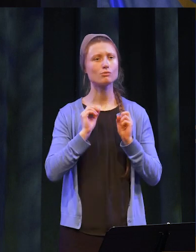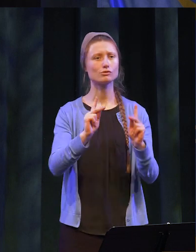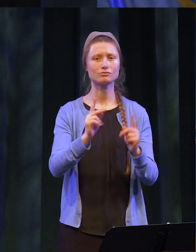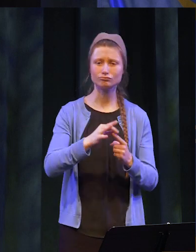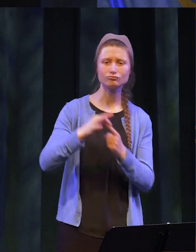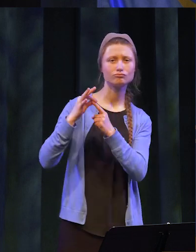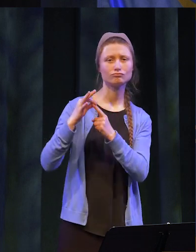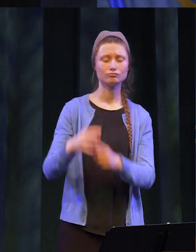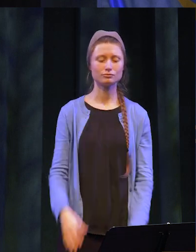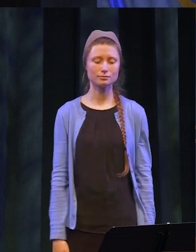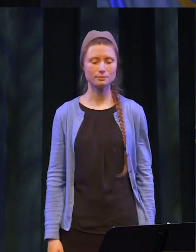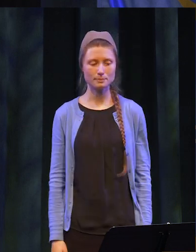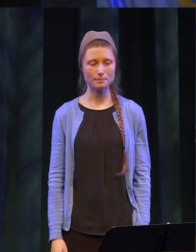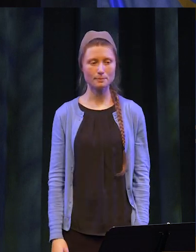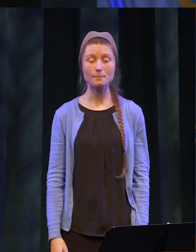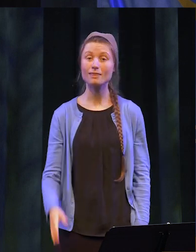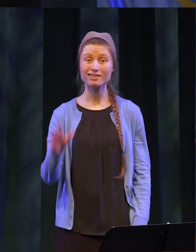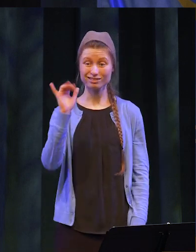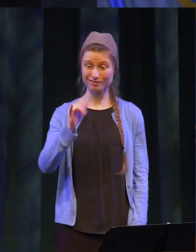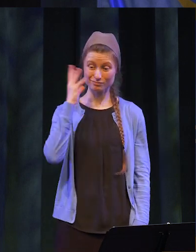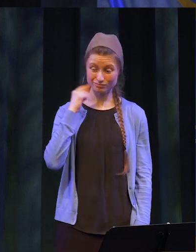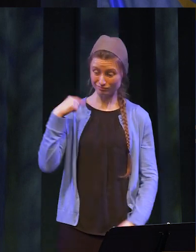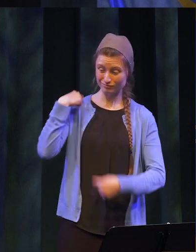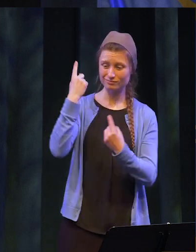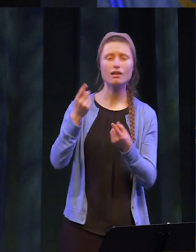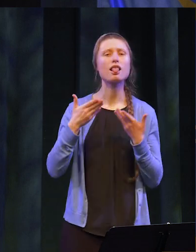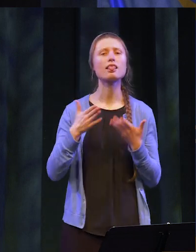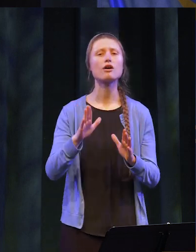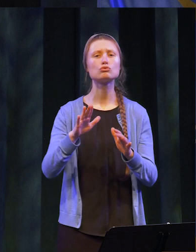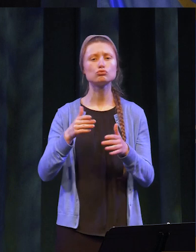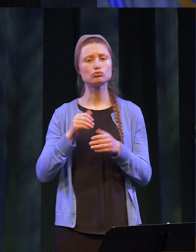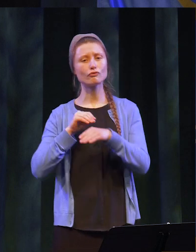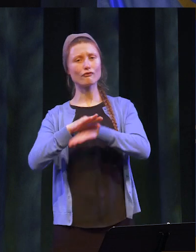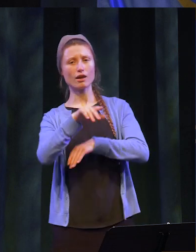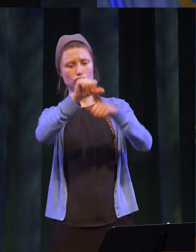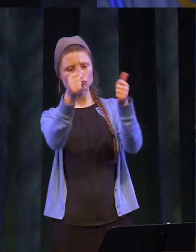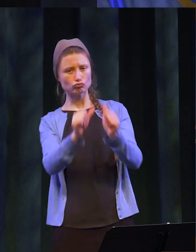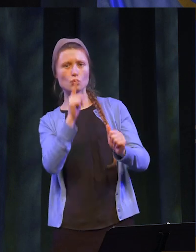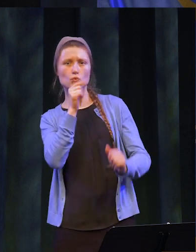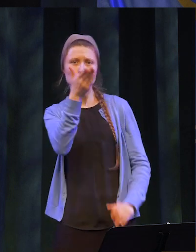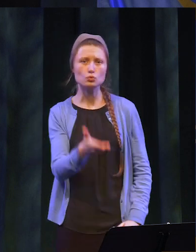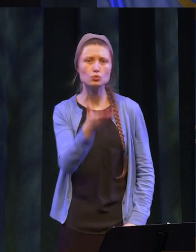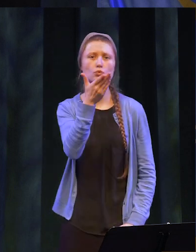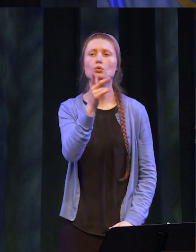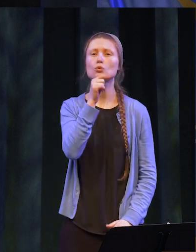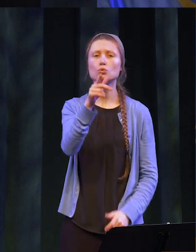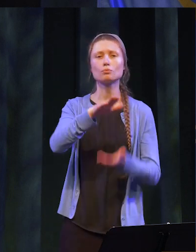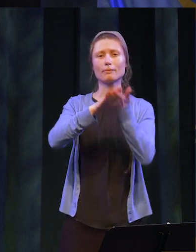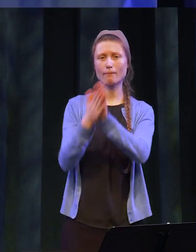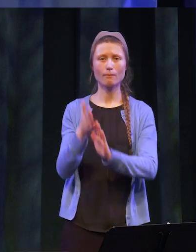other, and let these experiences mold who you truly are and who you are meant to be.